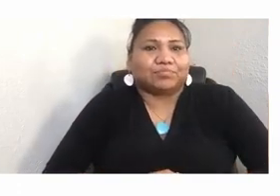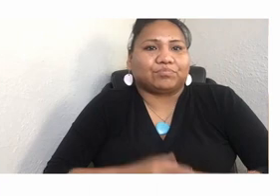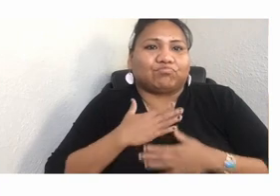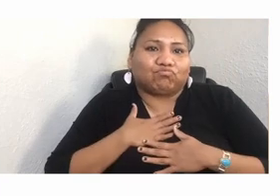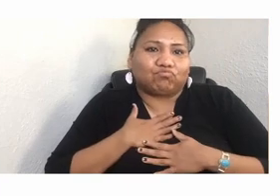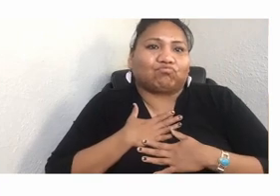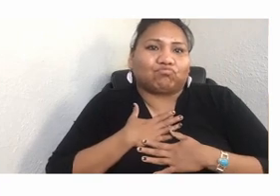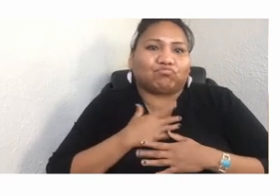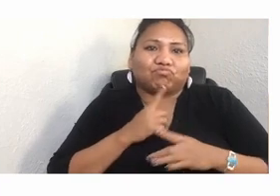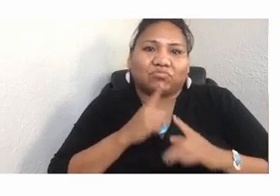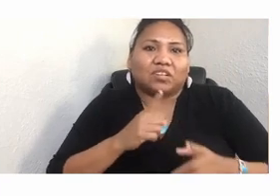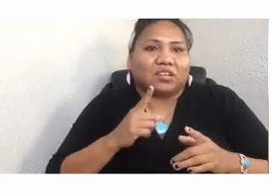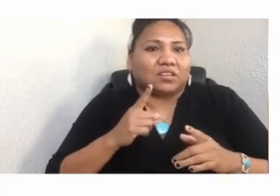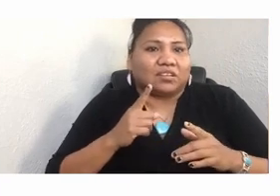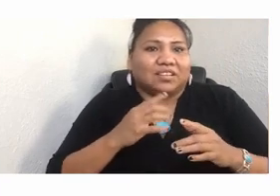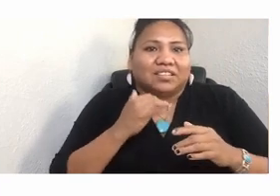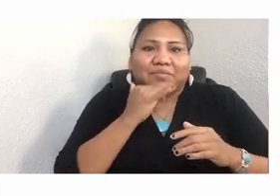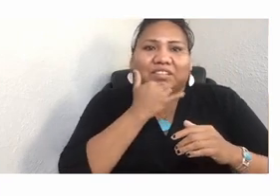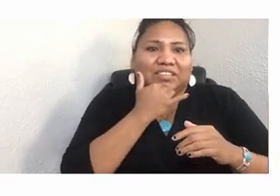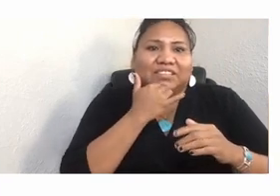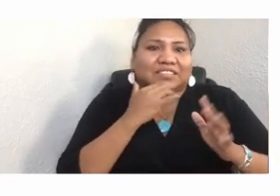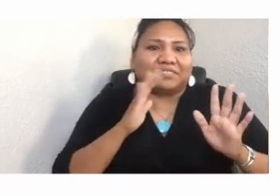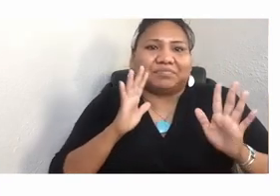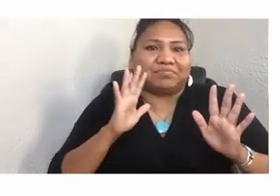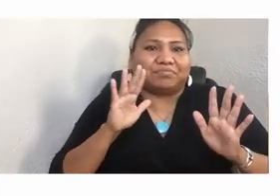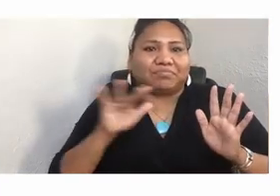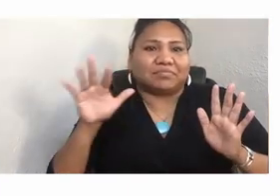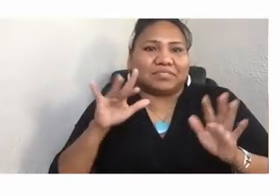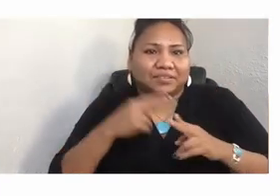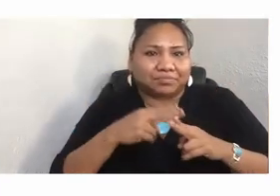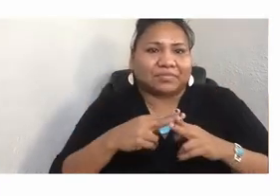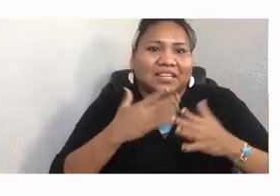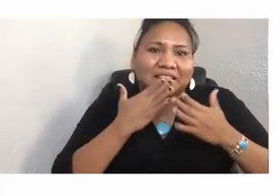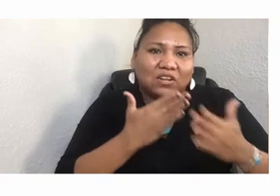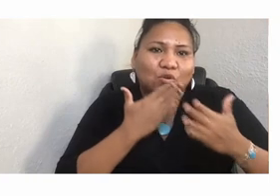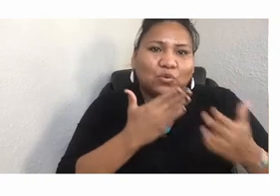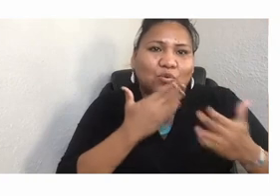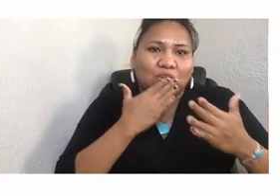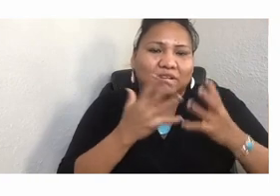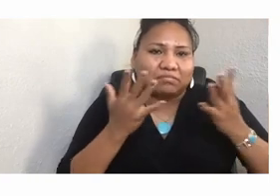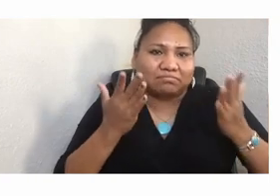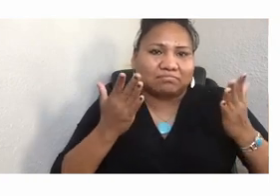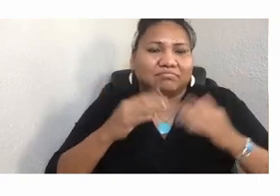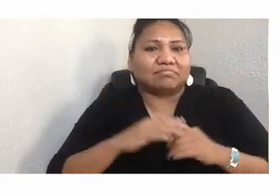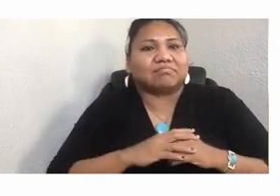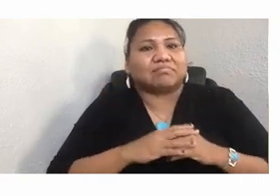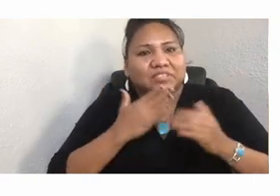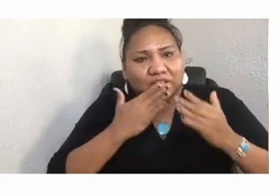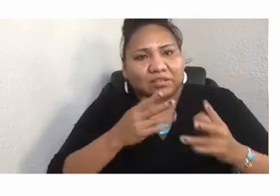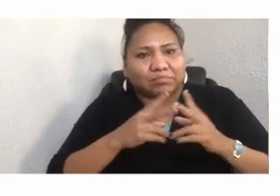[SPEAKING LUSHOOTSEED] Thank you so much for those words, beautiful words.